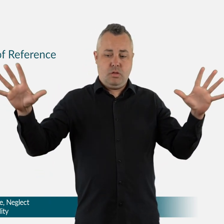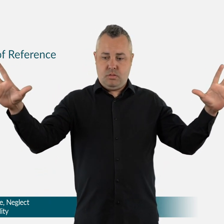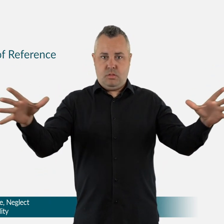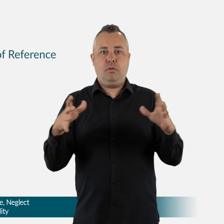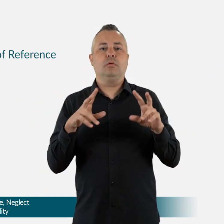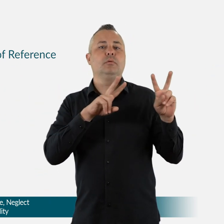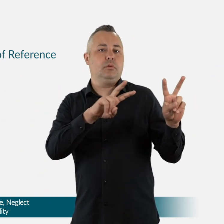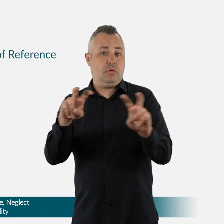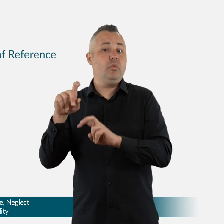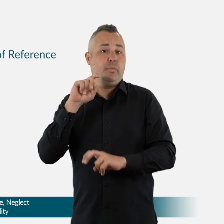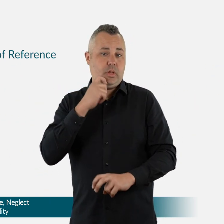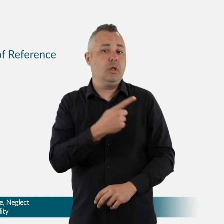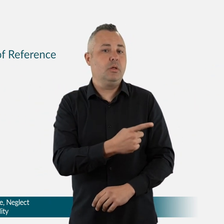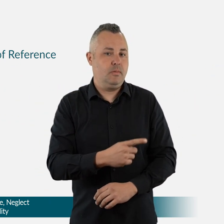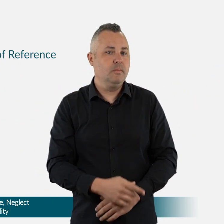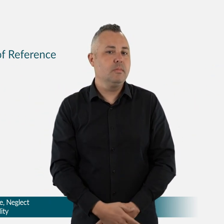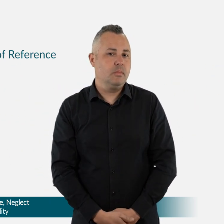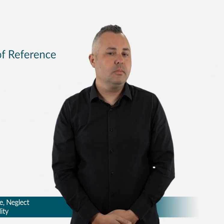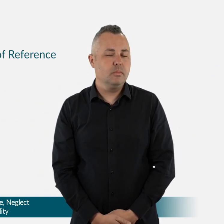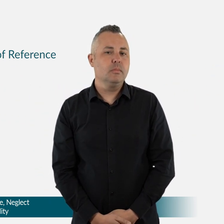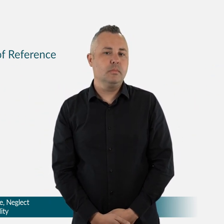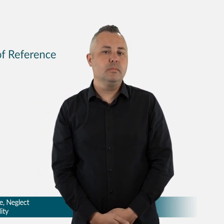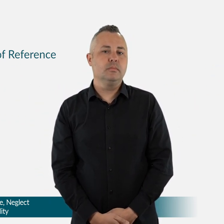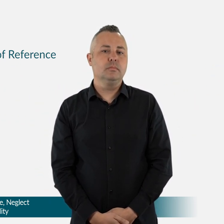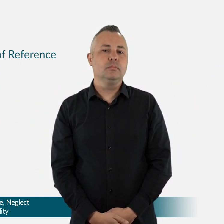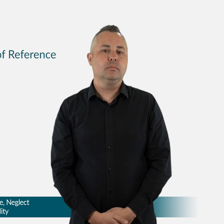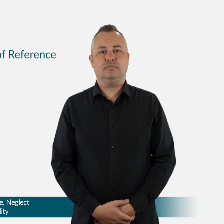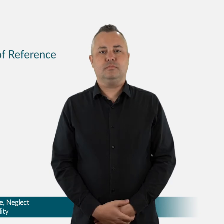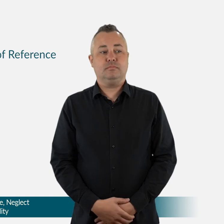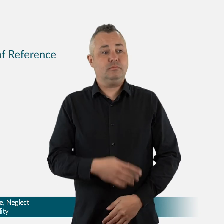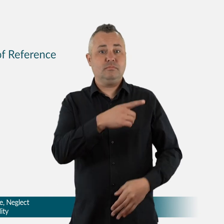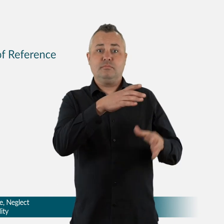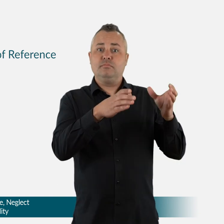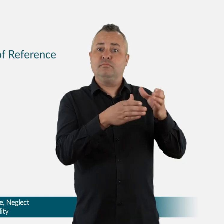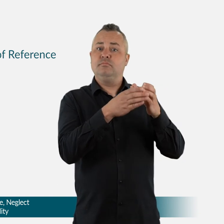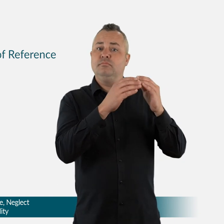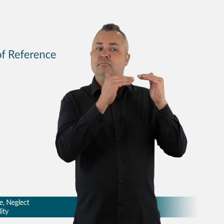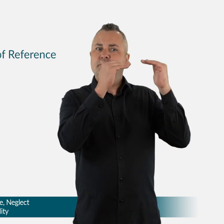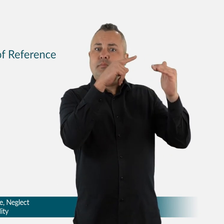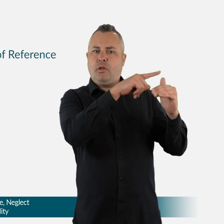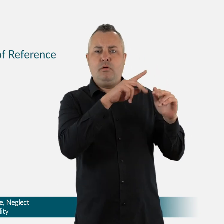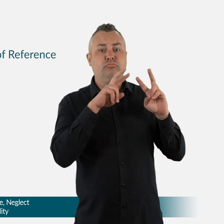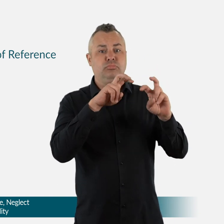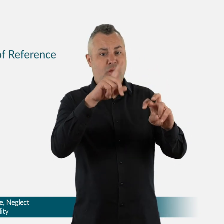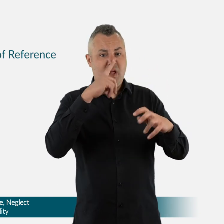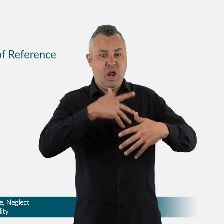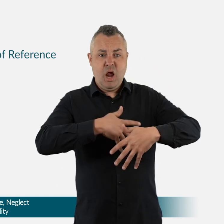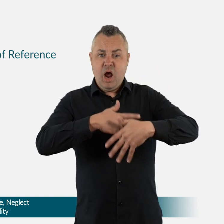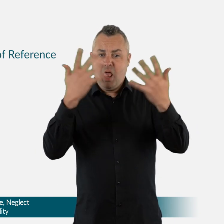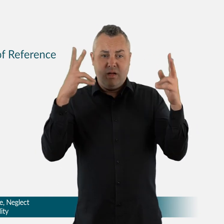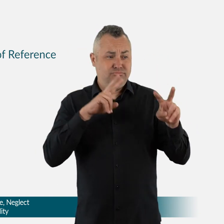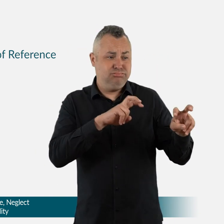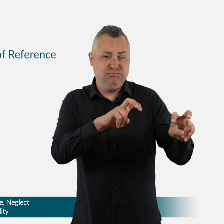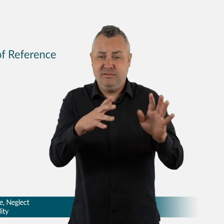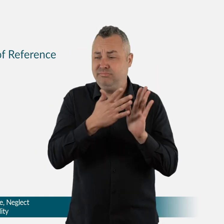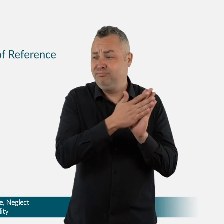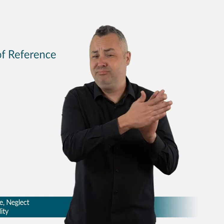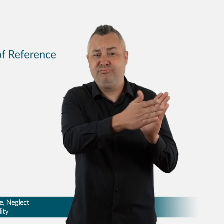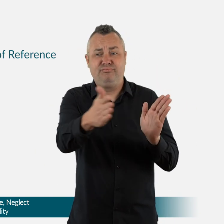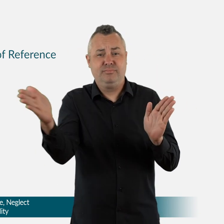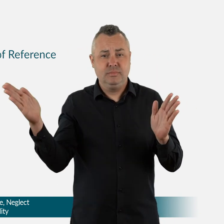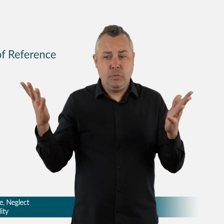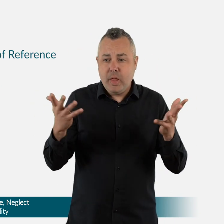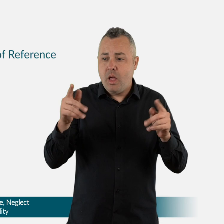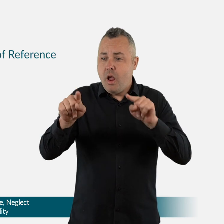The Royal Commission will establish its own website and phone number in the coming weeks.